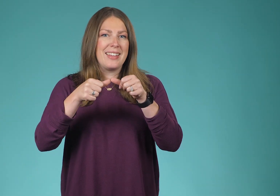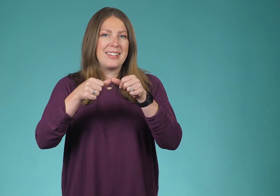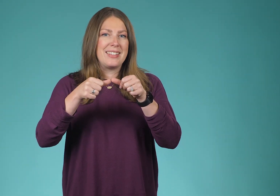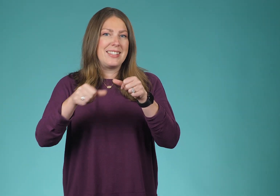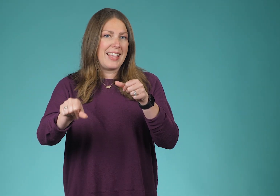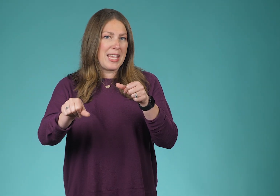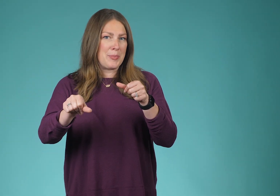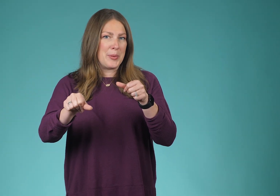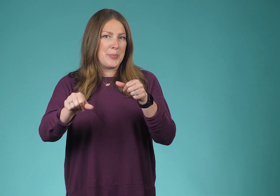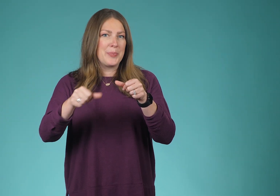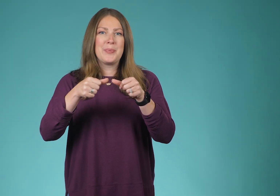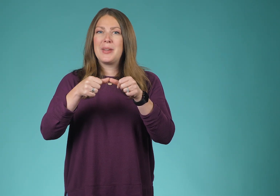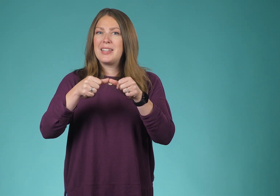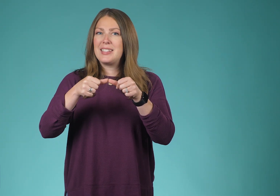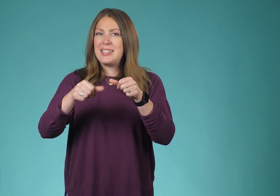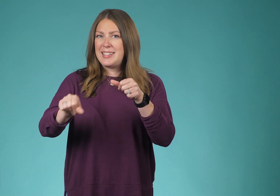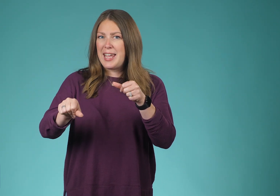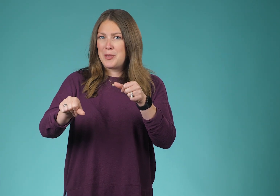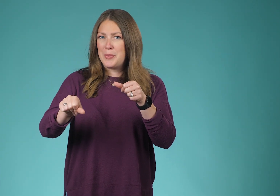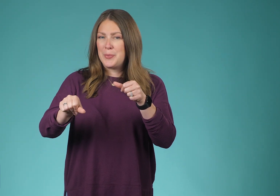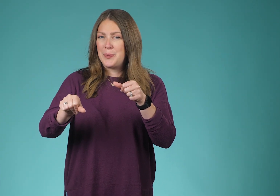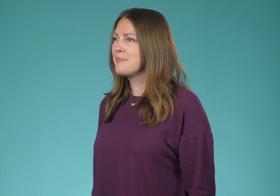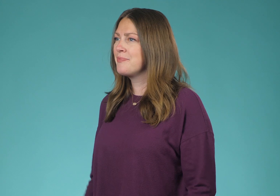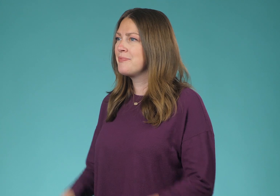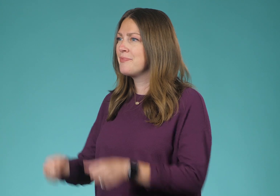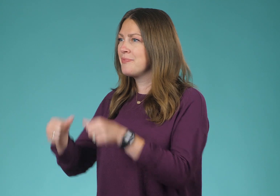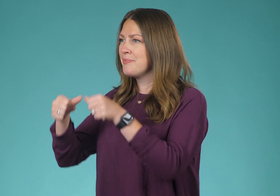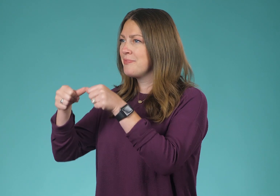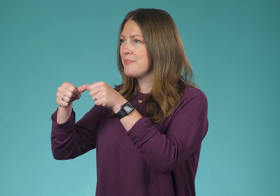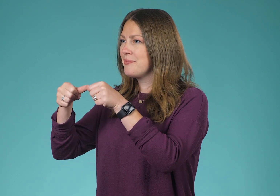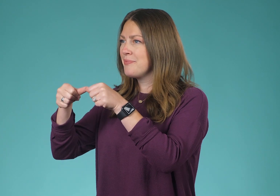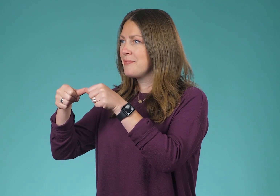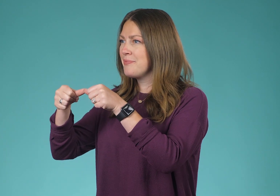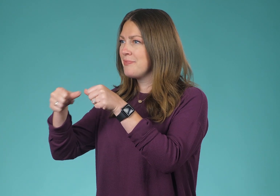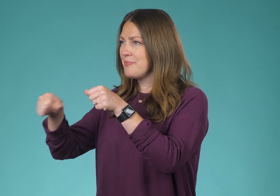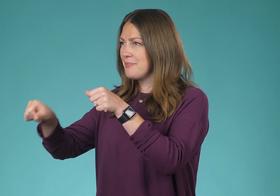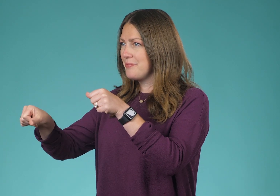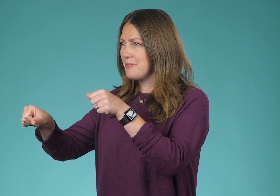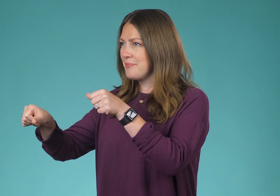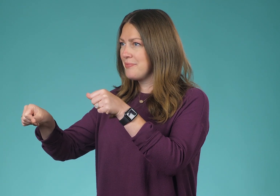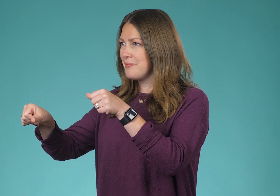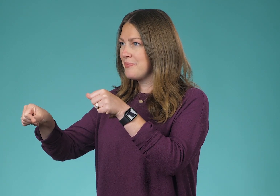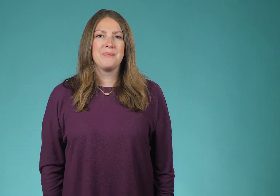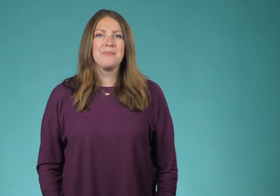Tape. Your non-dominant thumb pushes down.